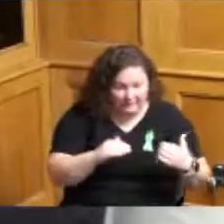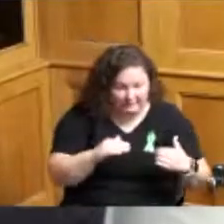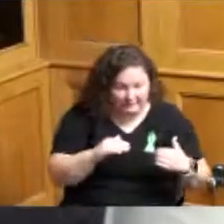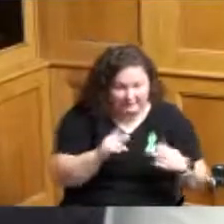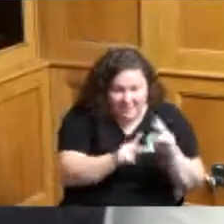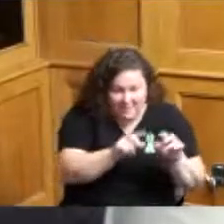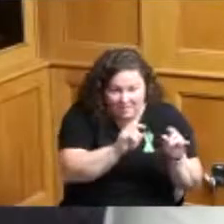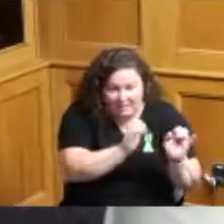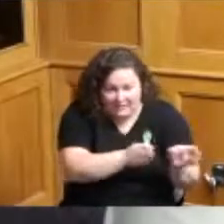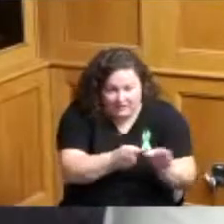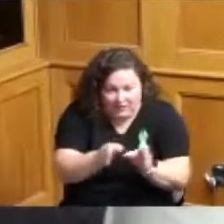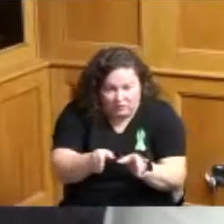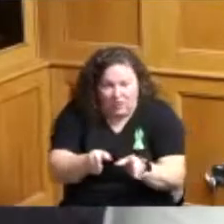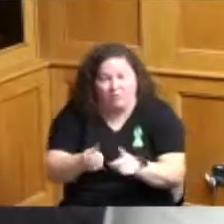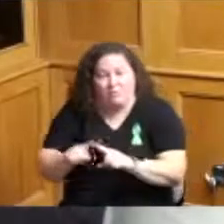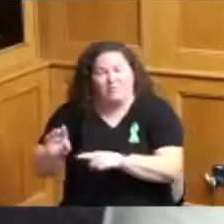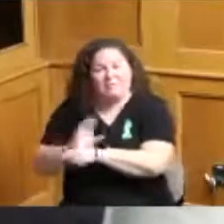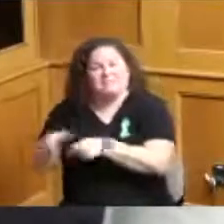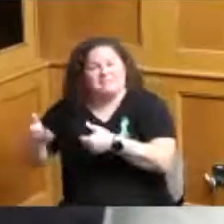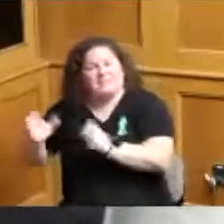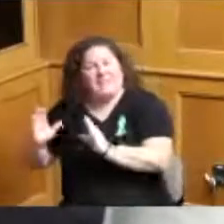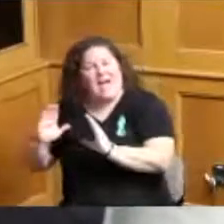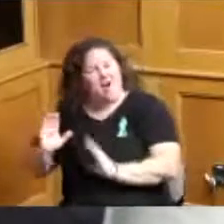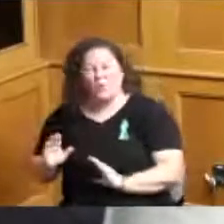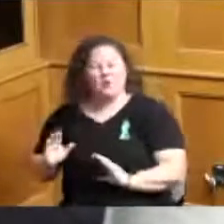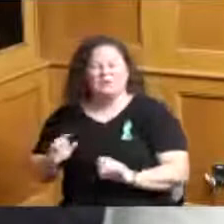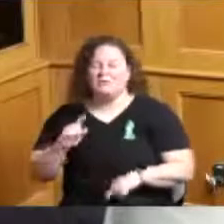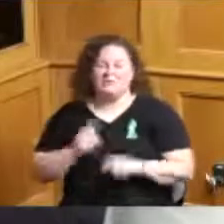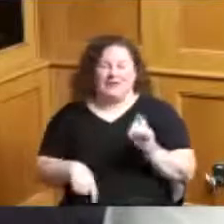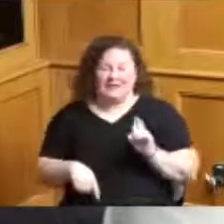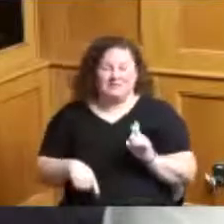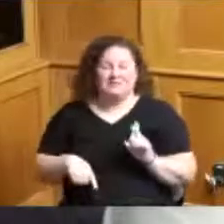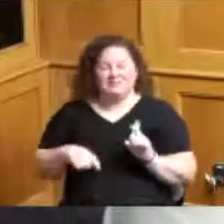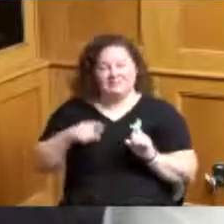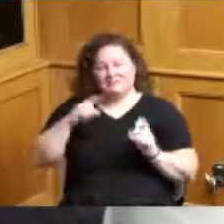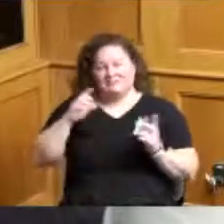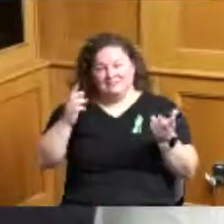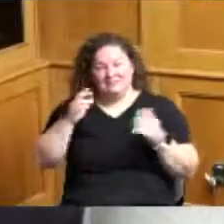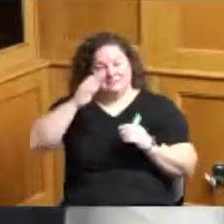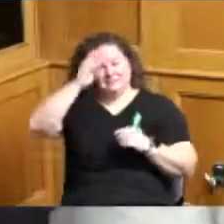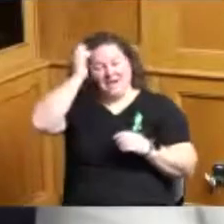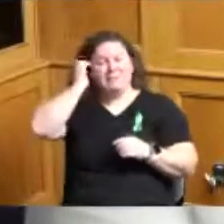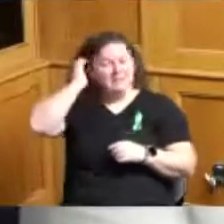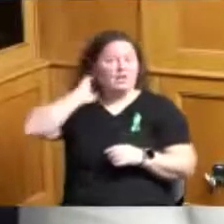a house and you can't use all these tools and you you know I mean the trucks are out I've seen them